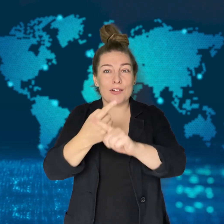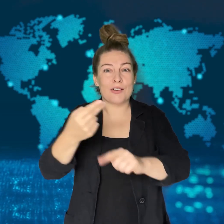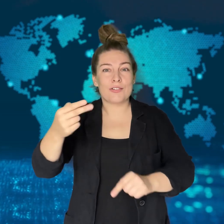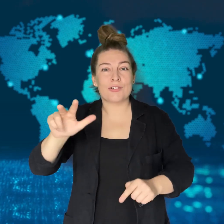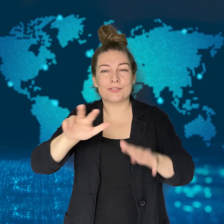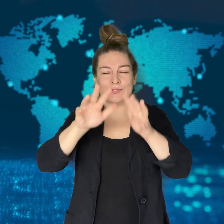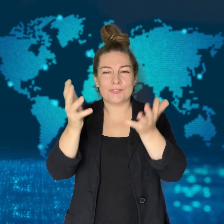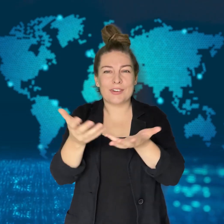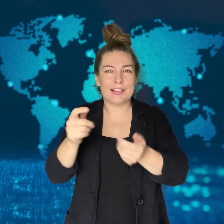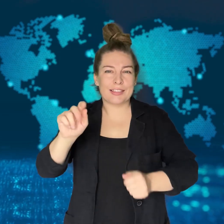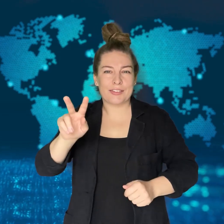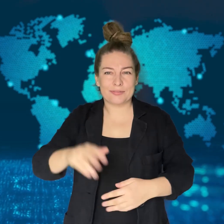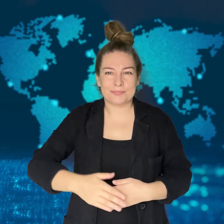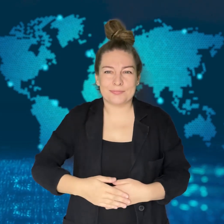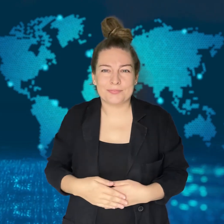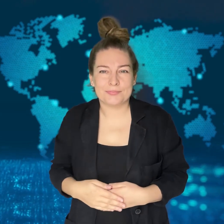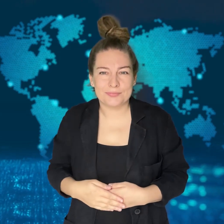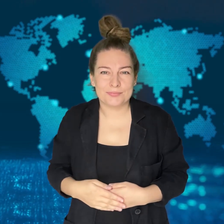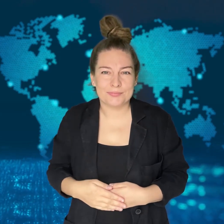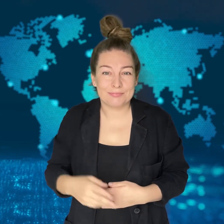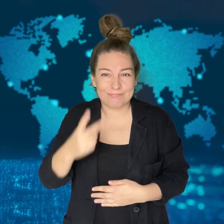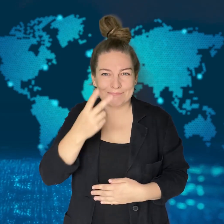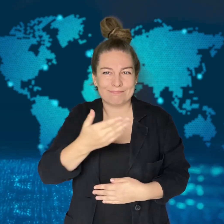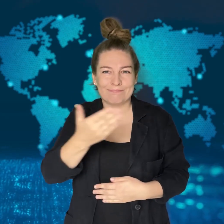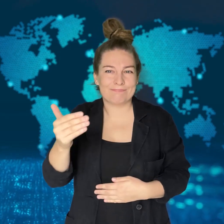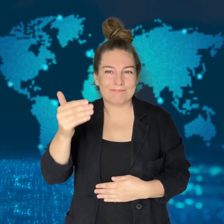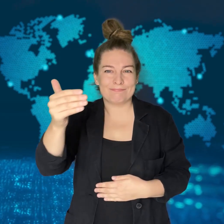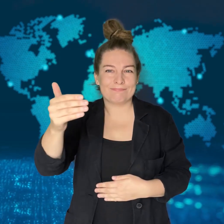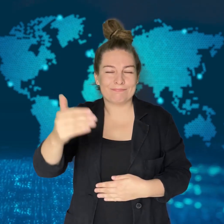get new video updates! See you next time!